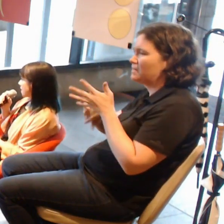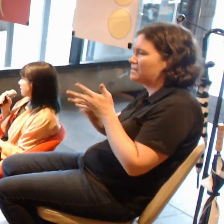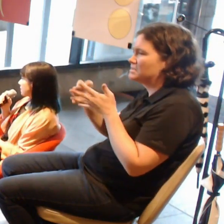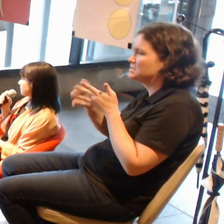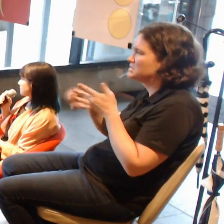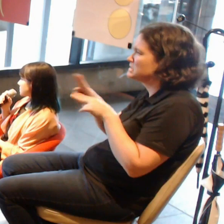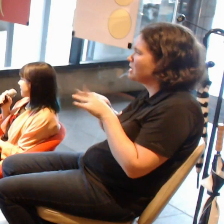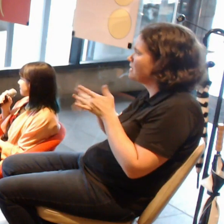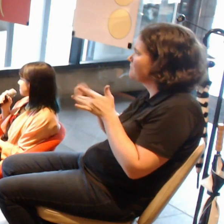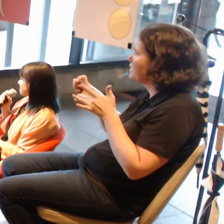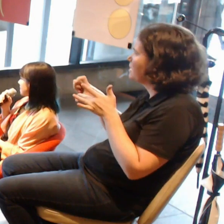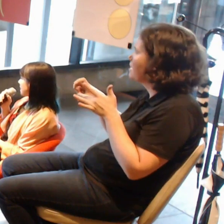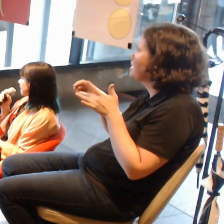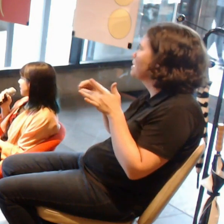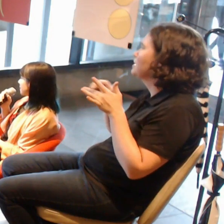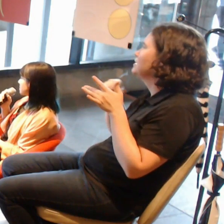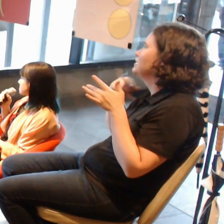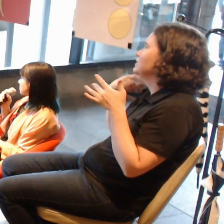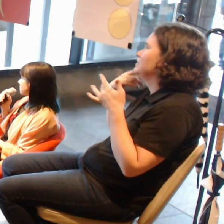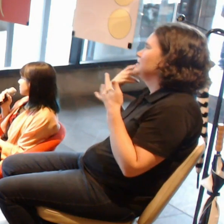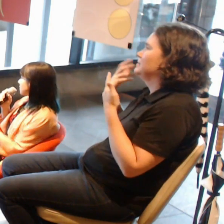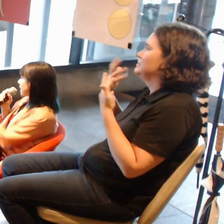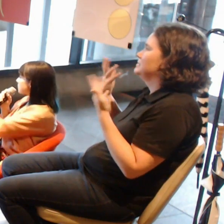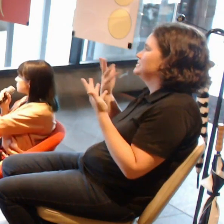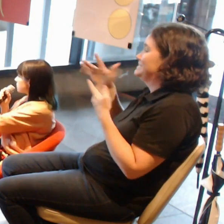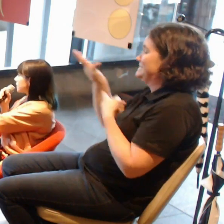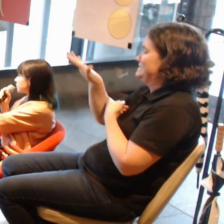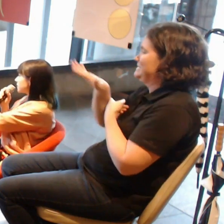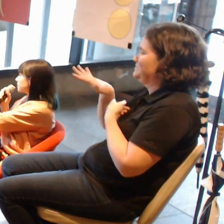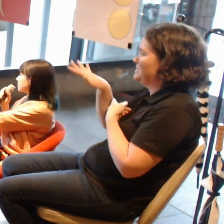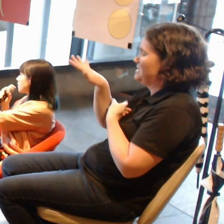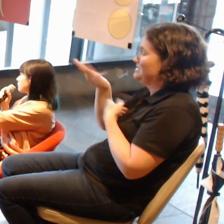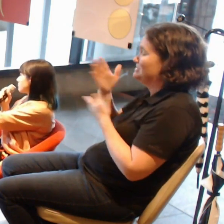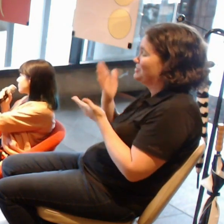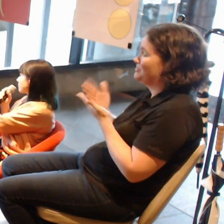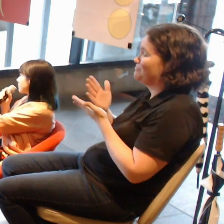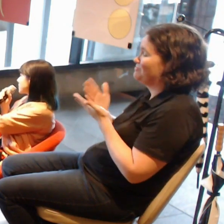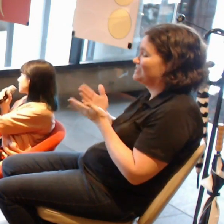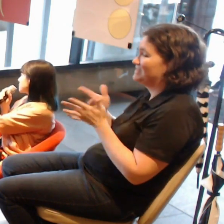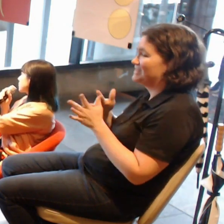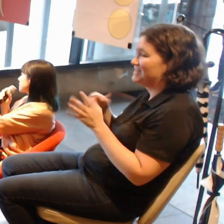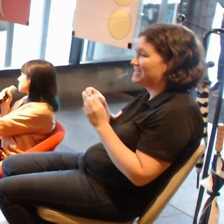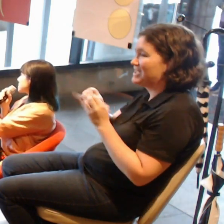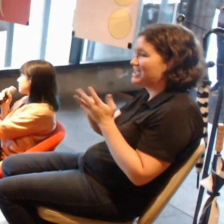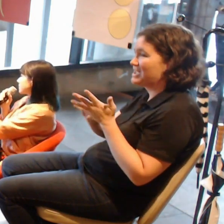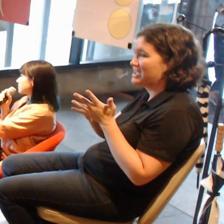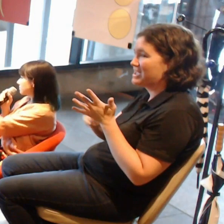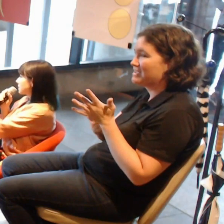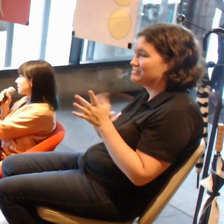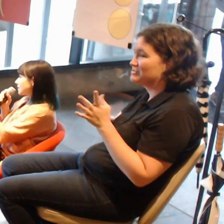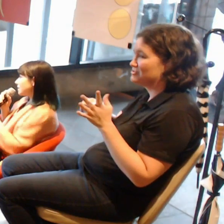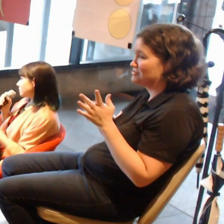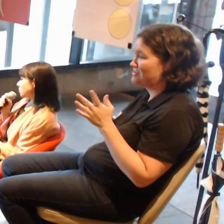And so the abstraction of that experience is even more exciting.